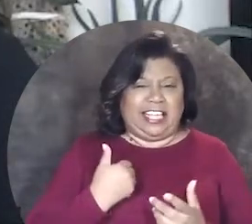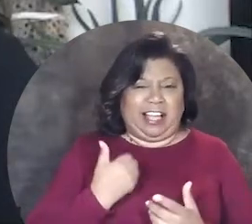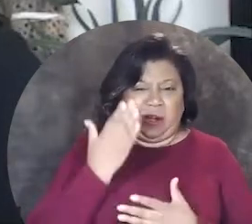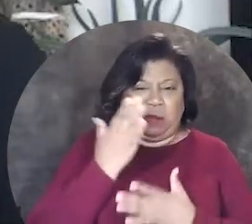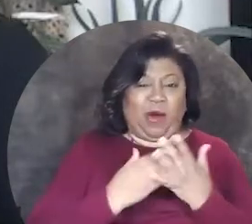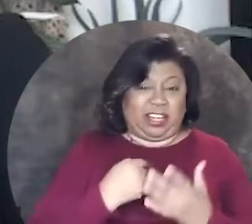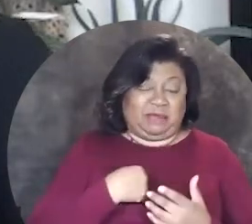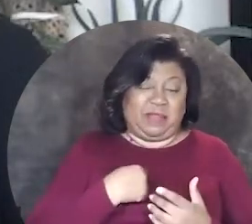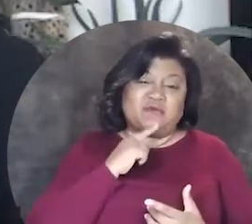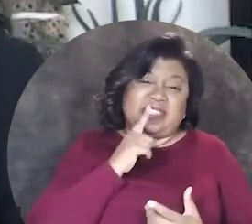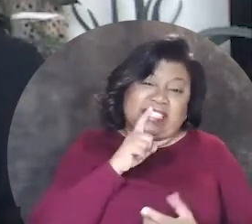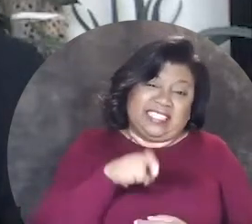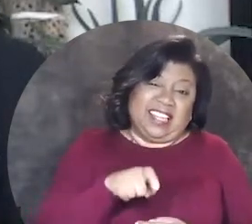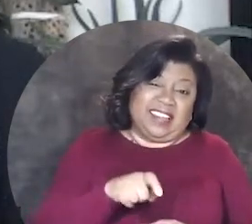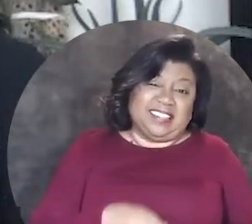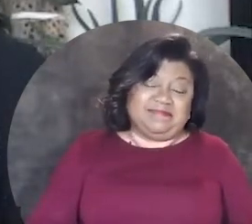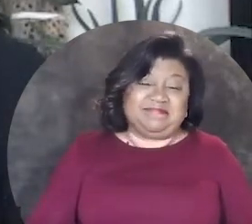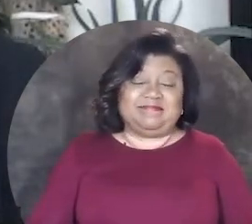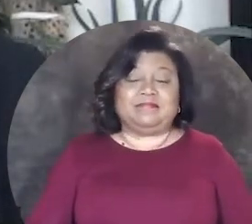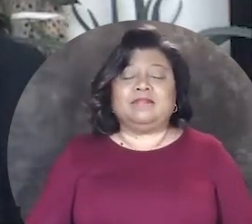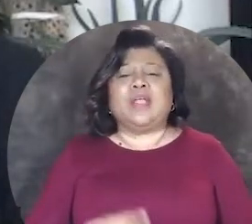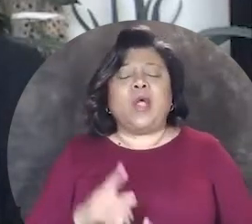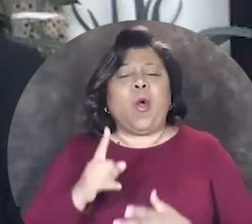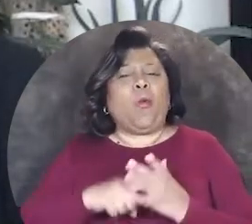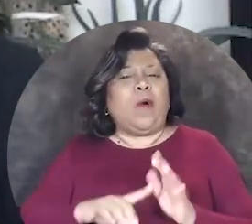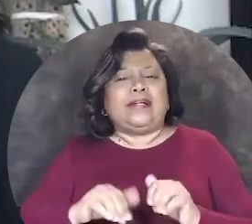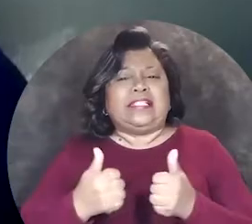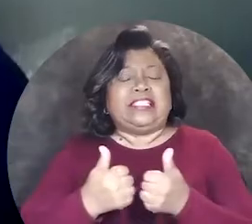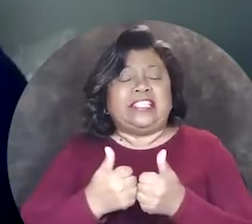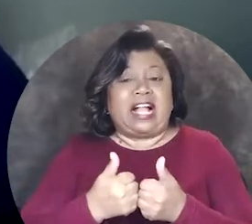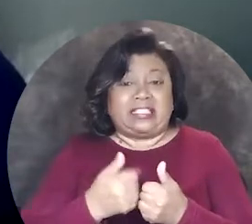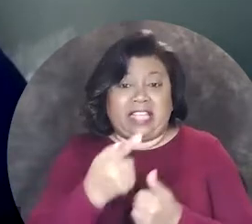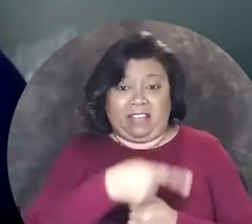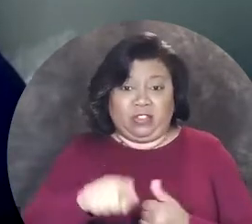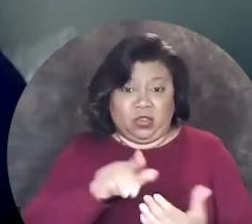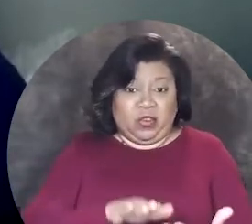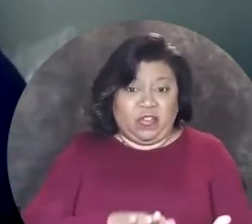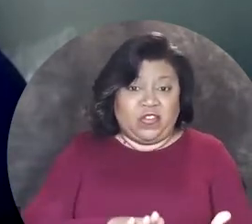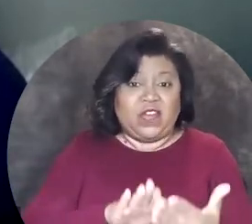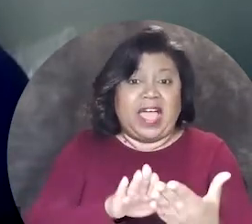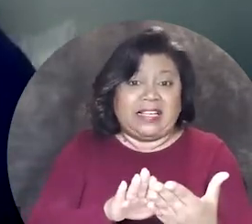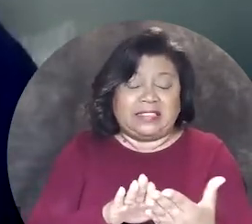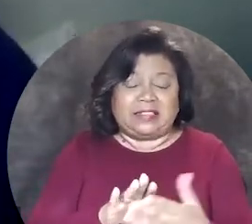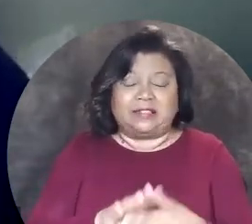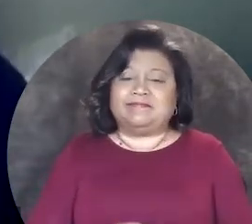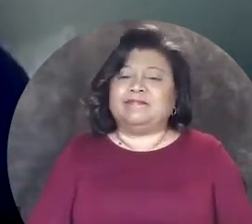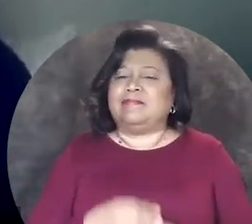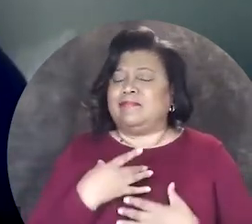the younger version of me desperately needed um, what challenges have you faced?